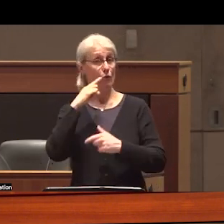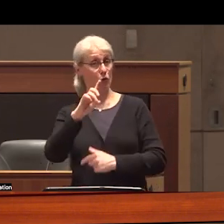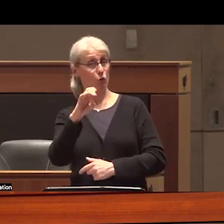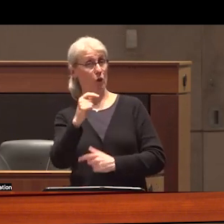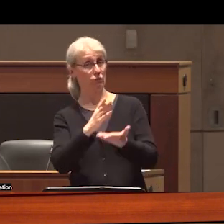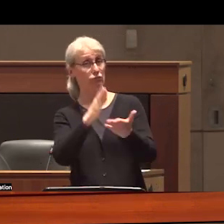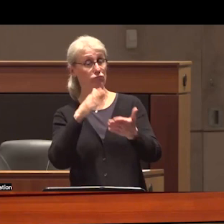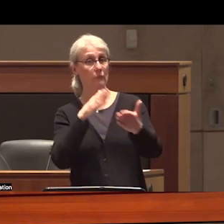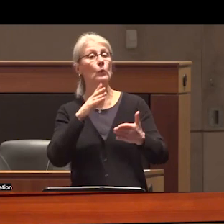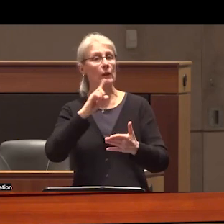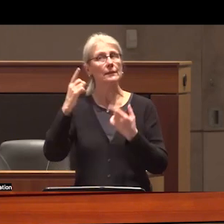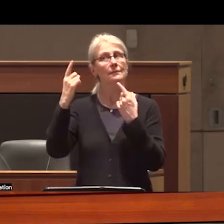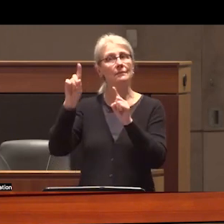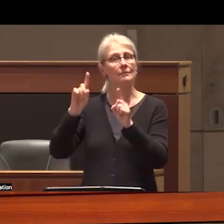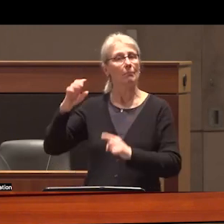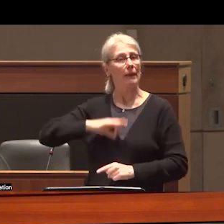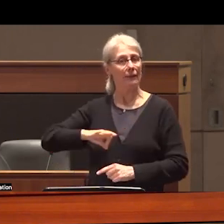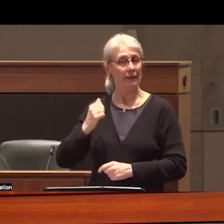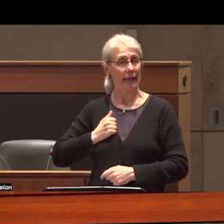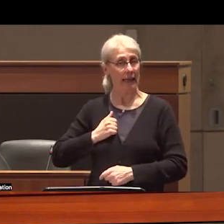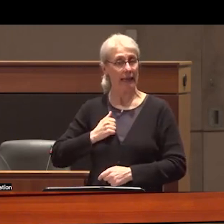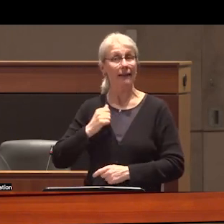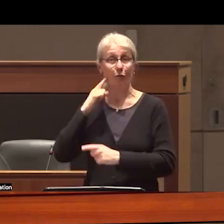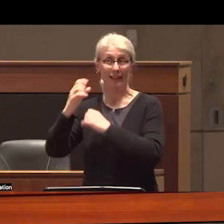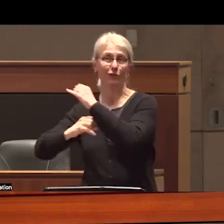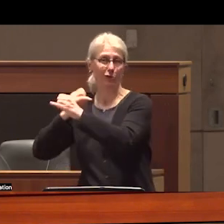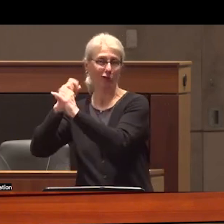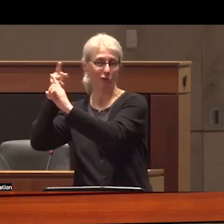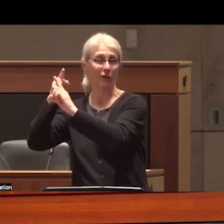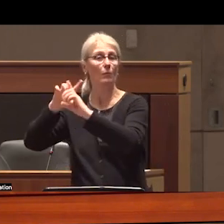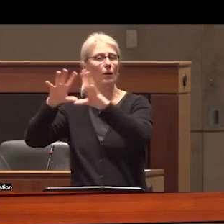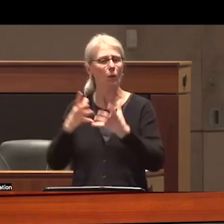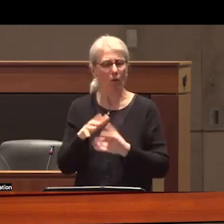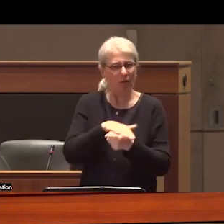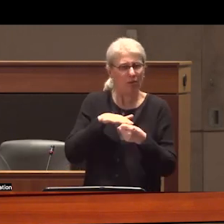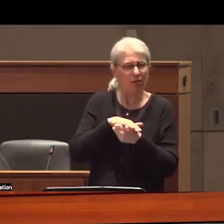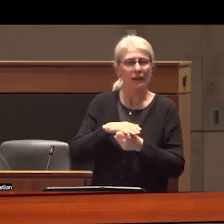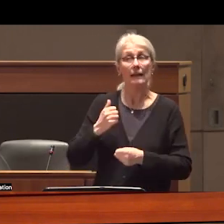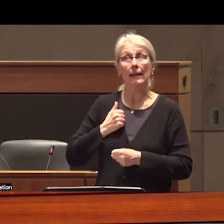Canada in the international Arena but what about domestically as Canada's support for the drug war